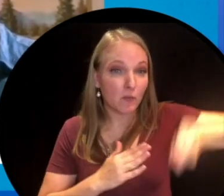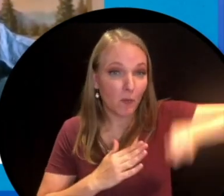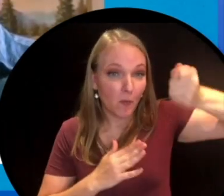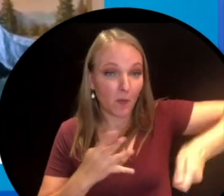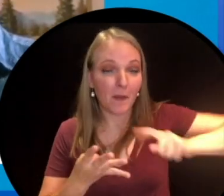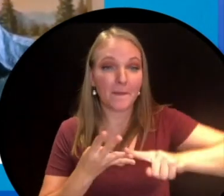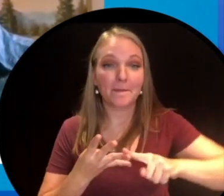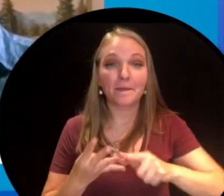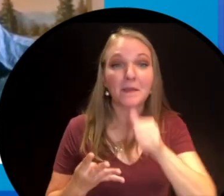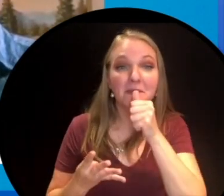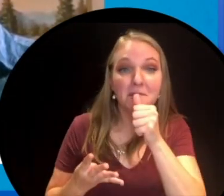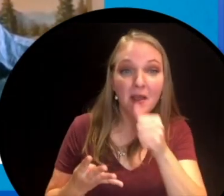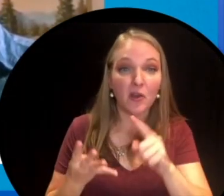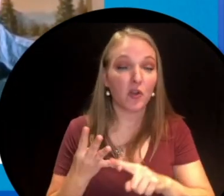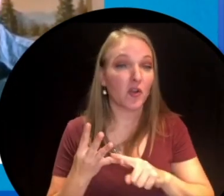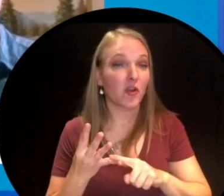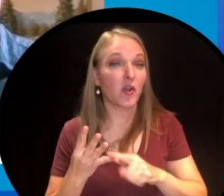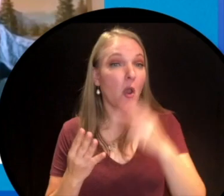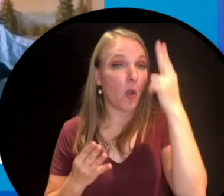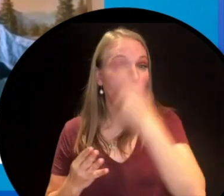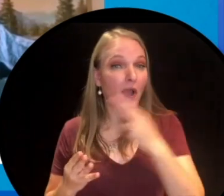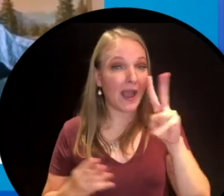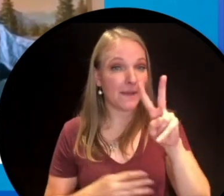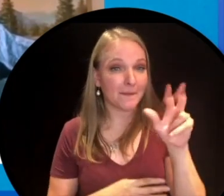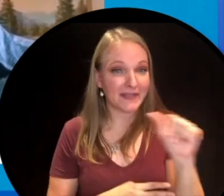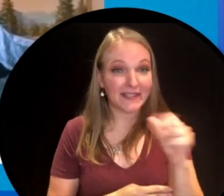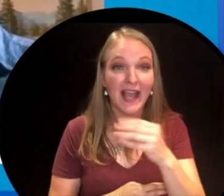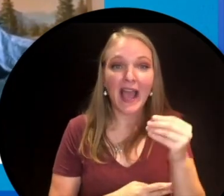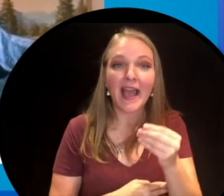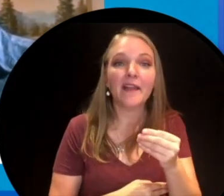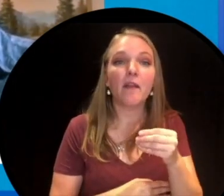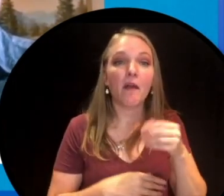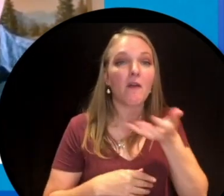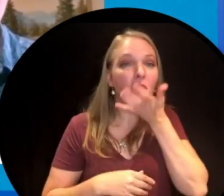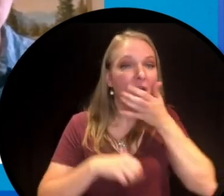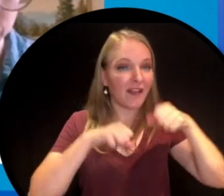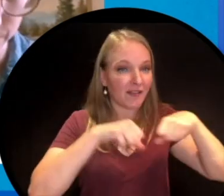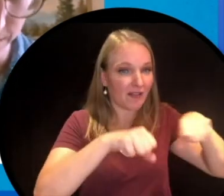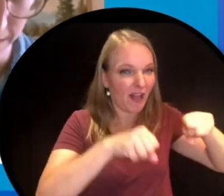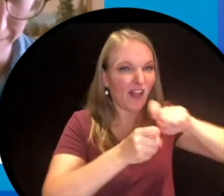peanut butter, hawaiian pizza and a lawnmower snowblower conversion kit,